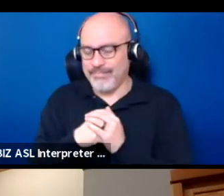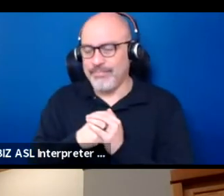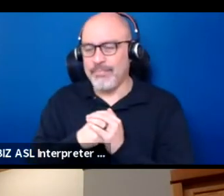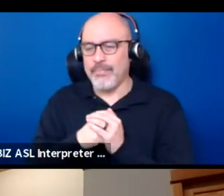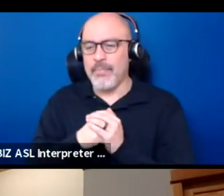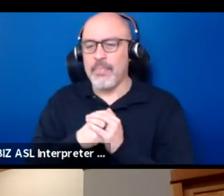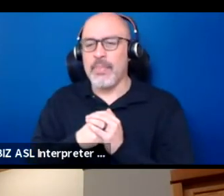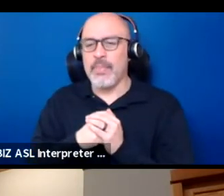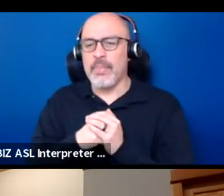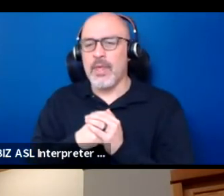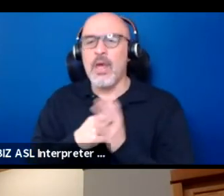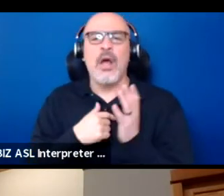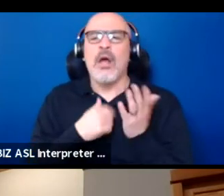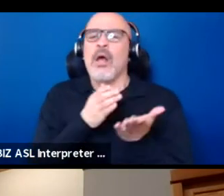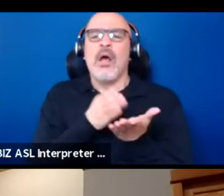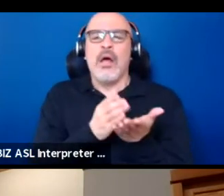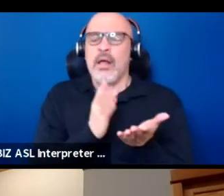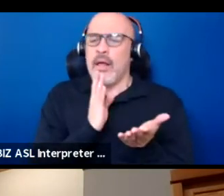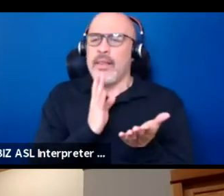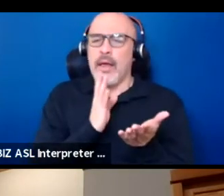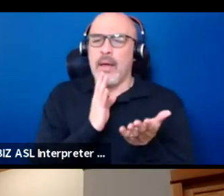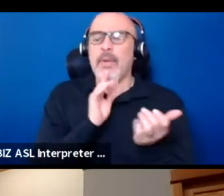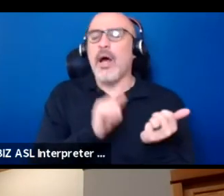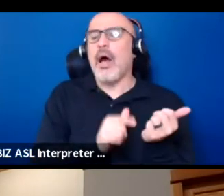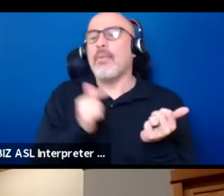I'm gonna quit talking now and turn this over to someone else.